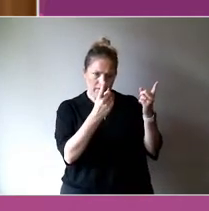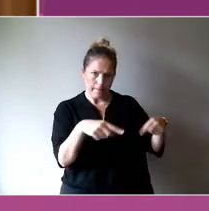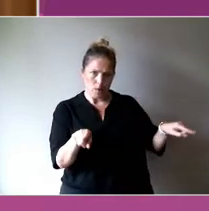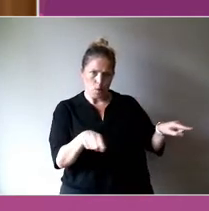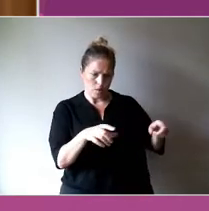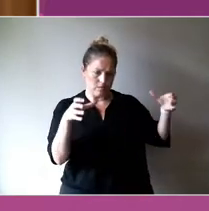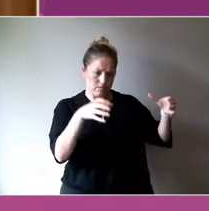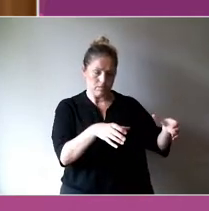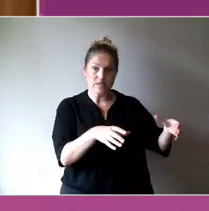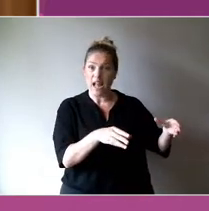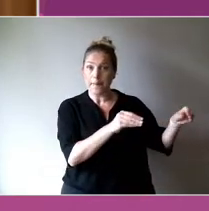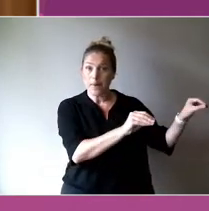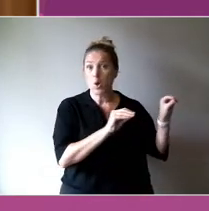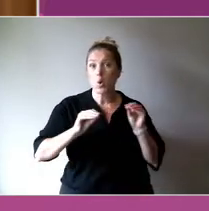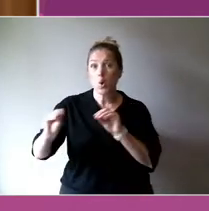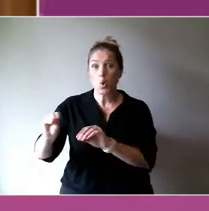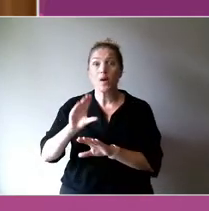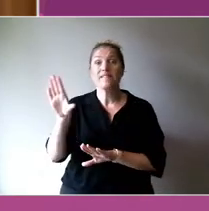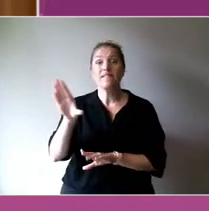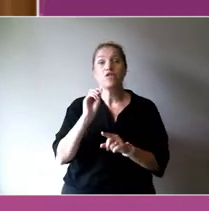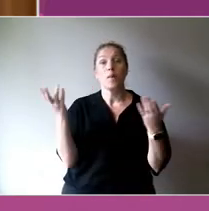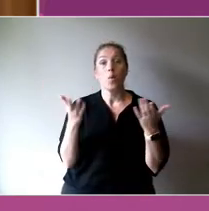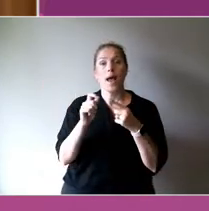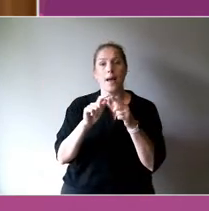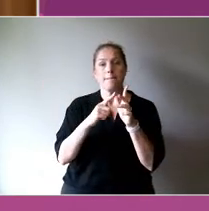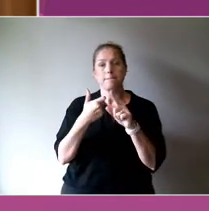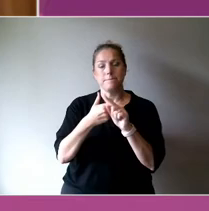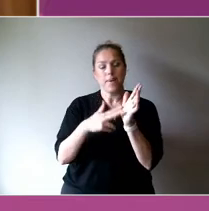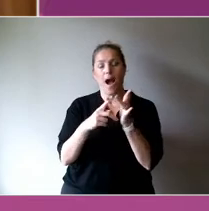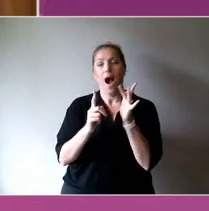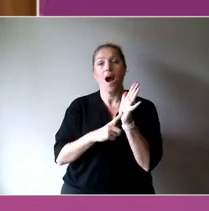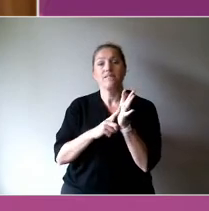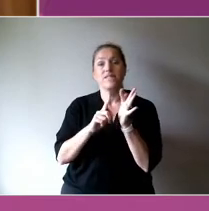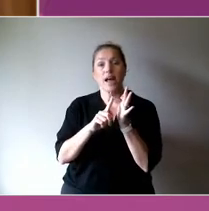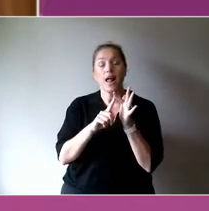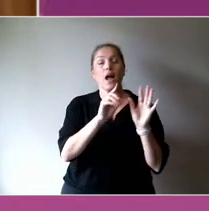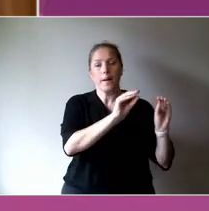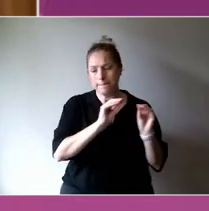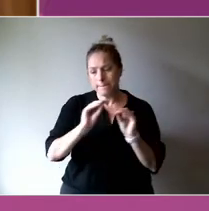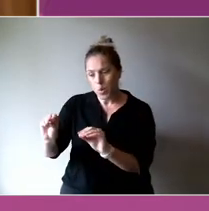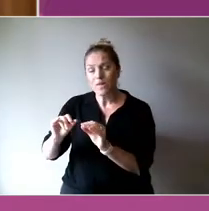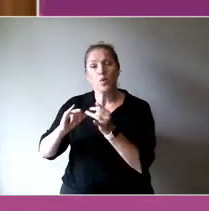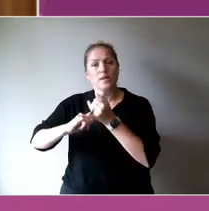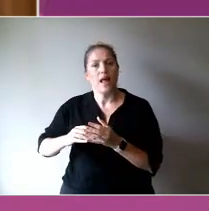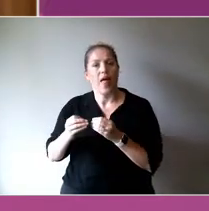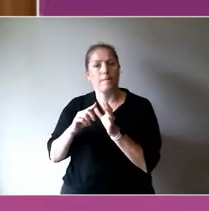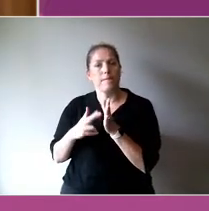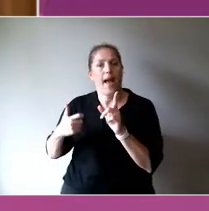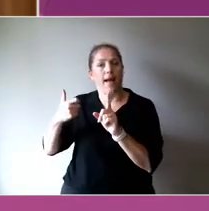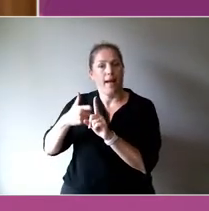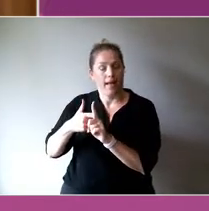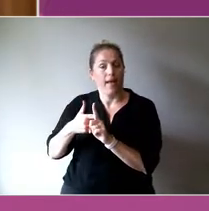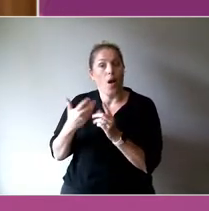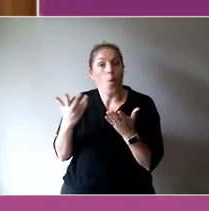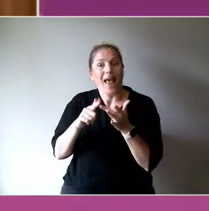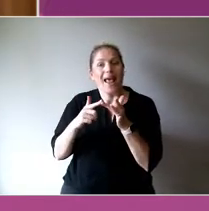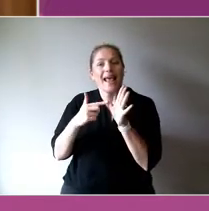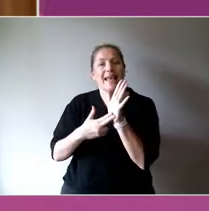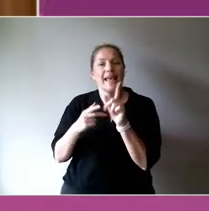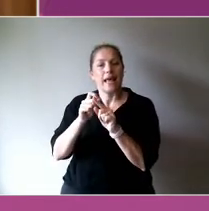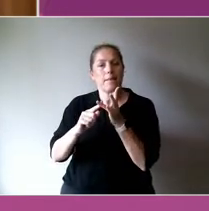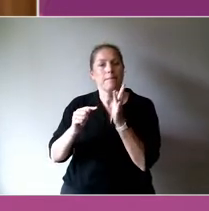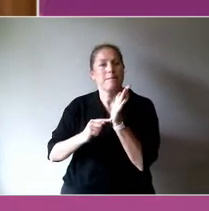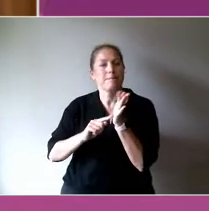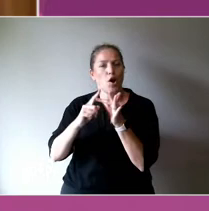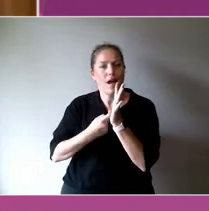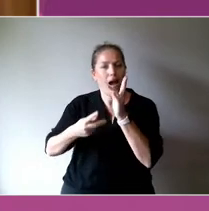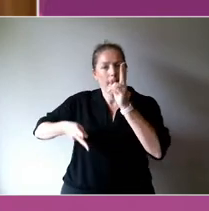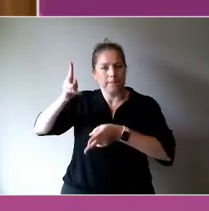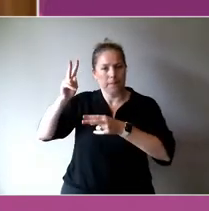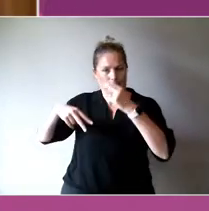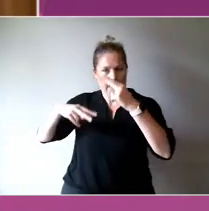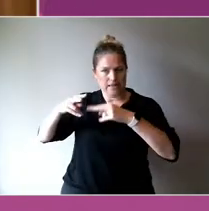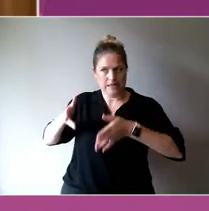the main campus, here to South bank in the Ian Potter South Bank building where we now